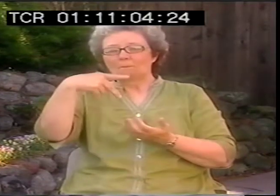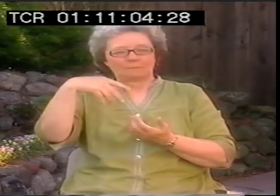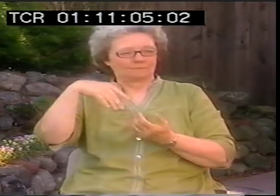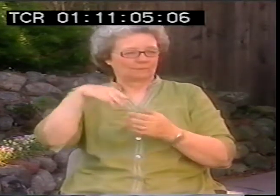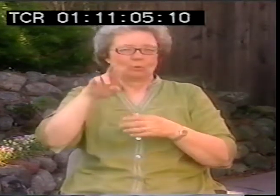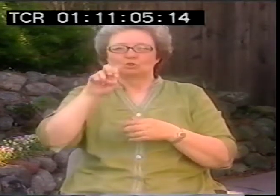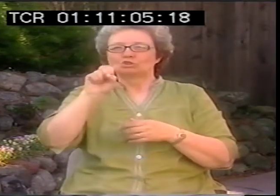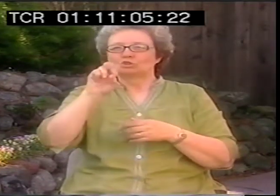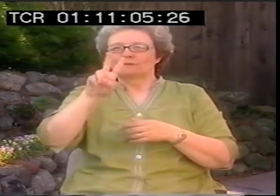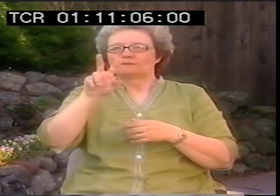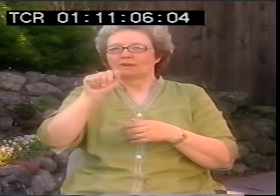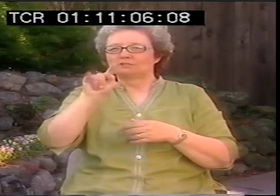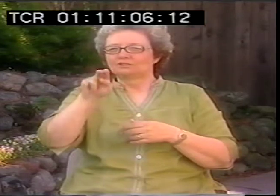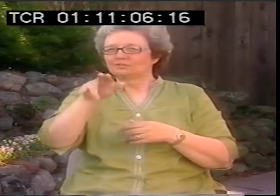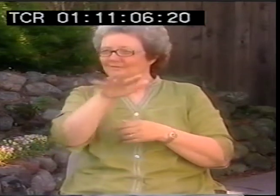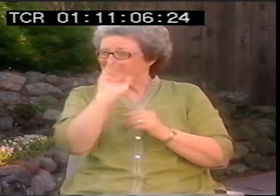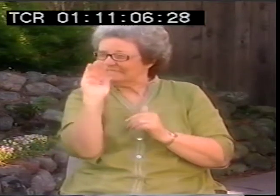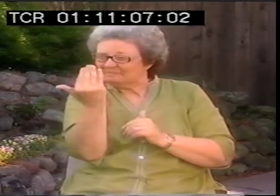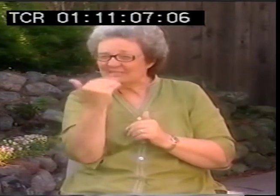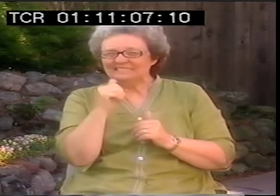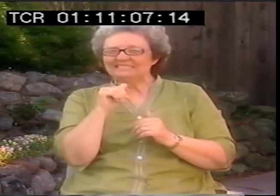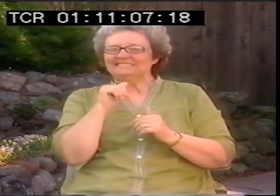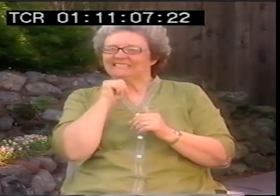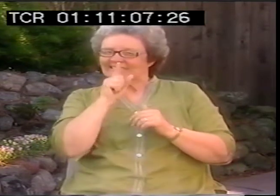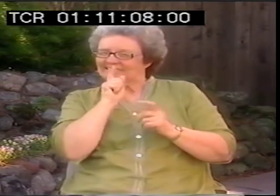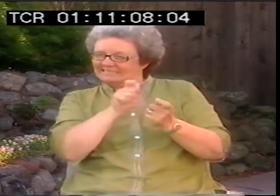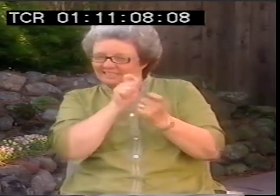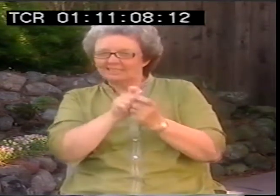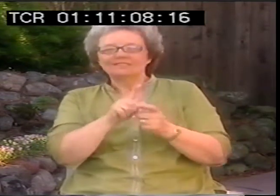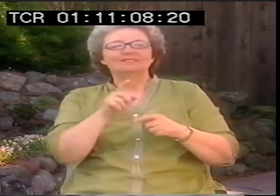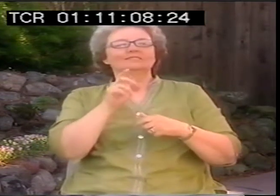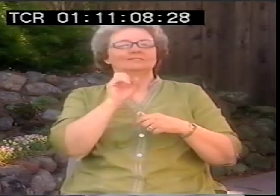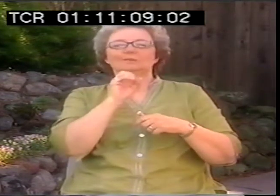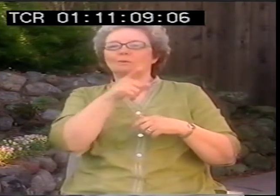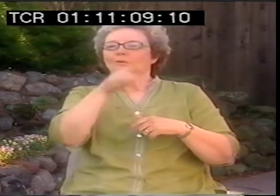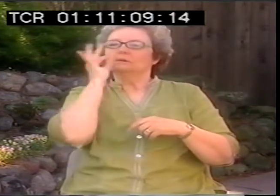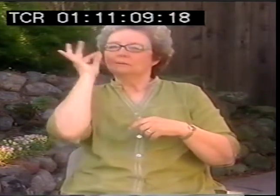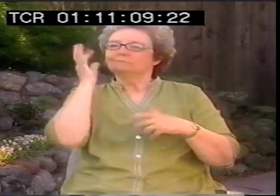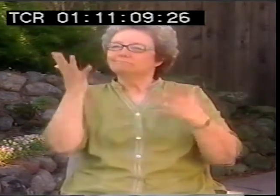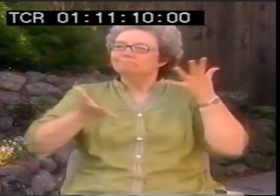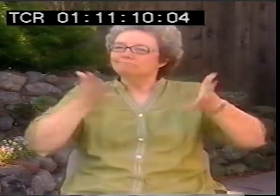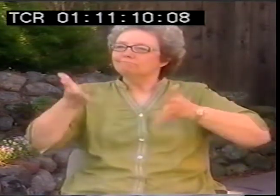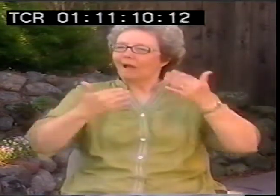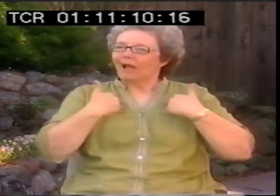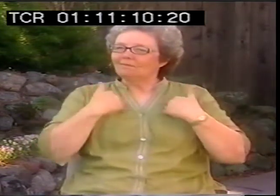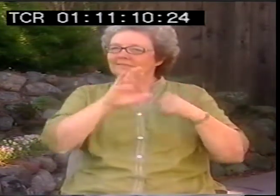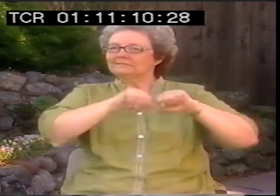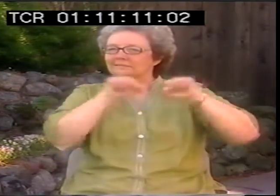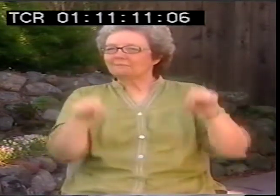But they lived on a reservation possibly. I don't know all the history of that. But there was an Indian sign language system